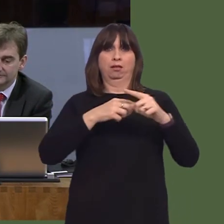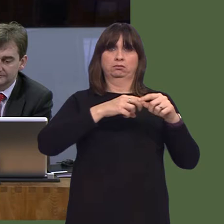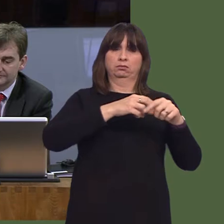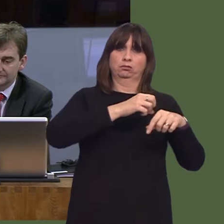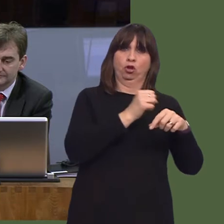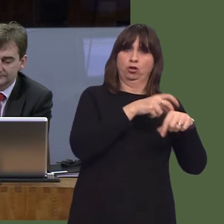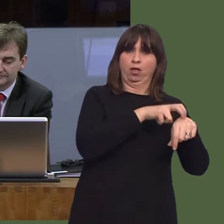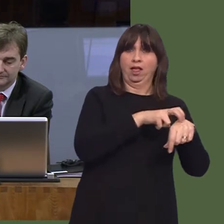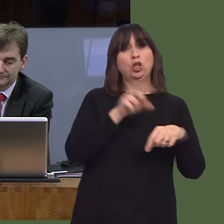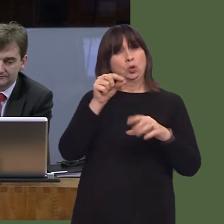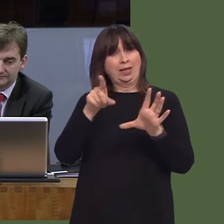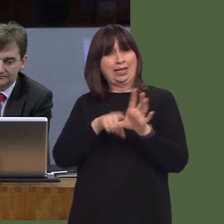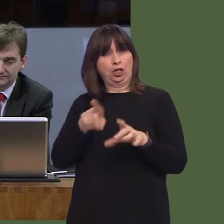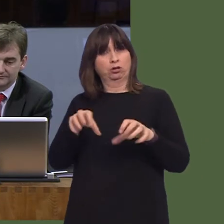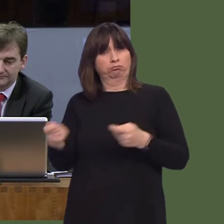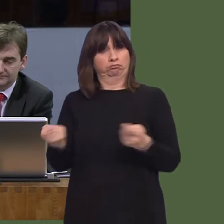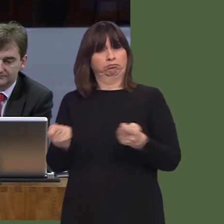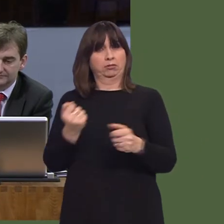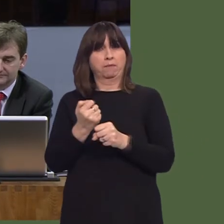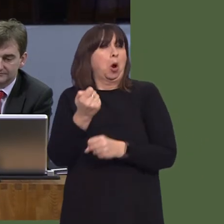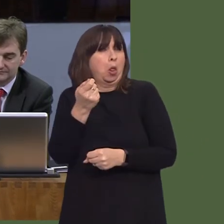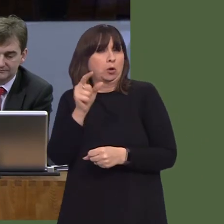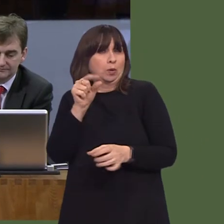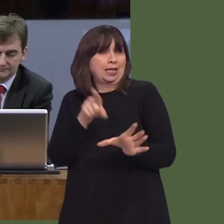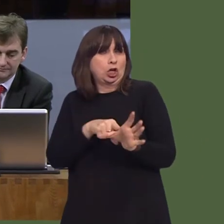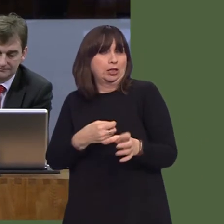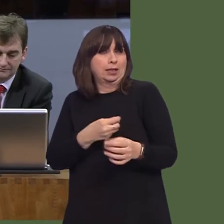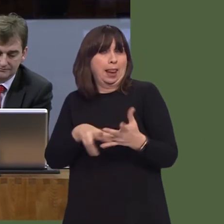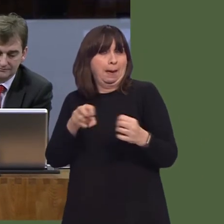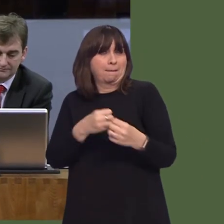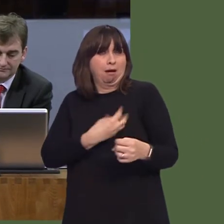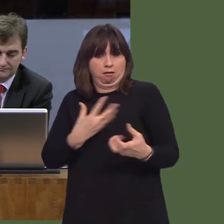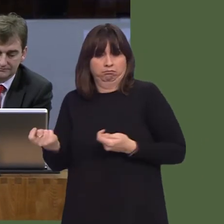Russell George AM: First Minister, can I say I think the Superfast Cymru programme has been a public communications disaster?